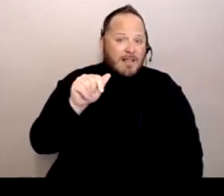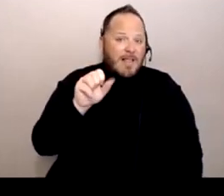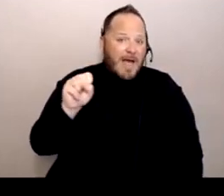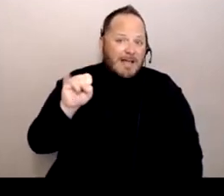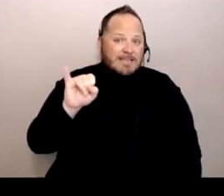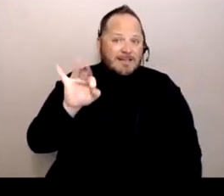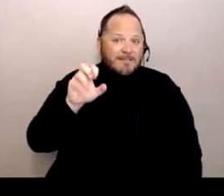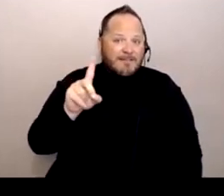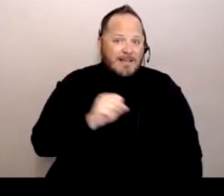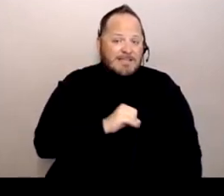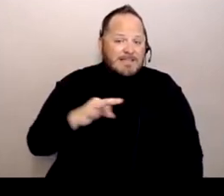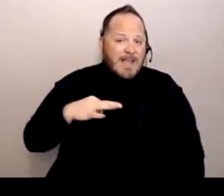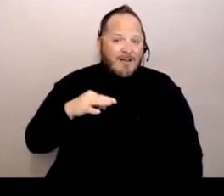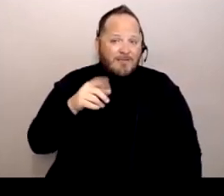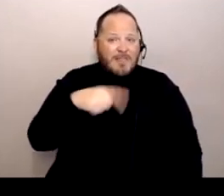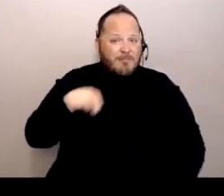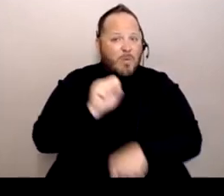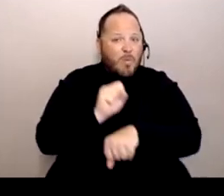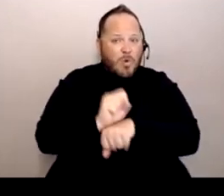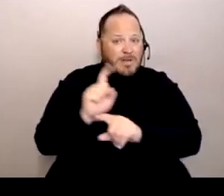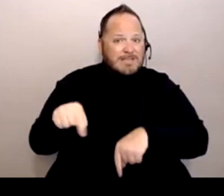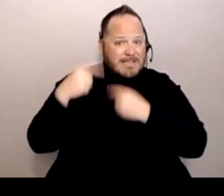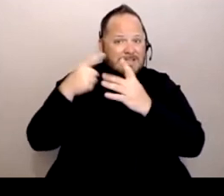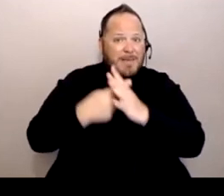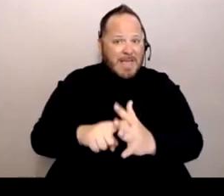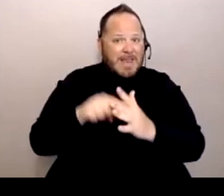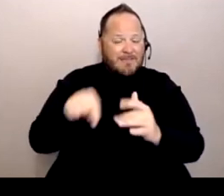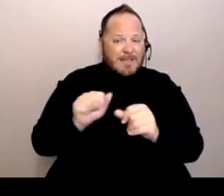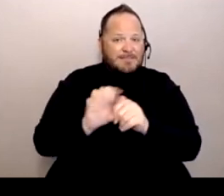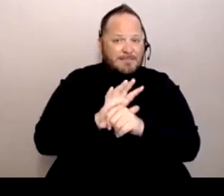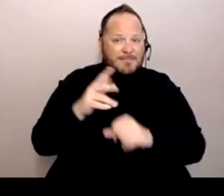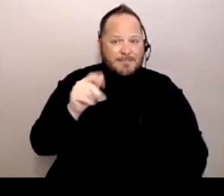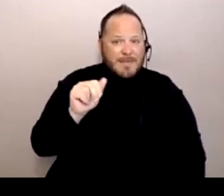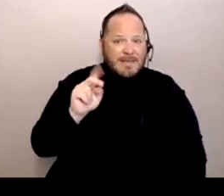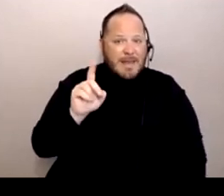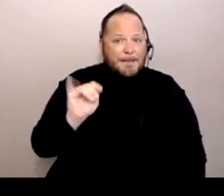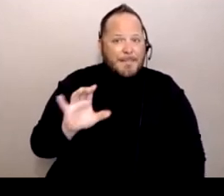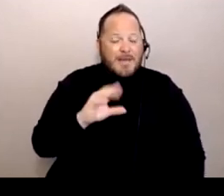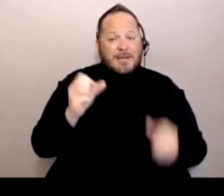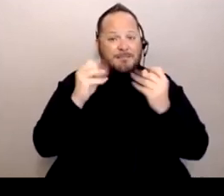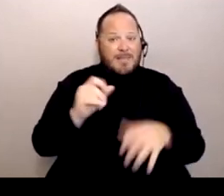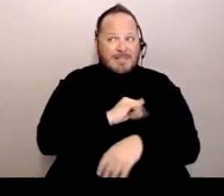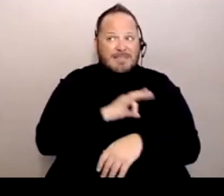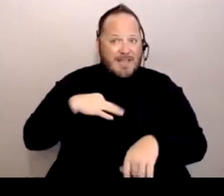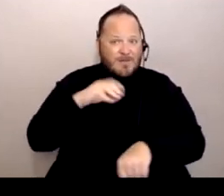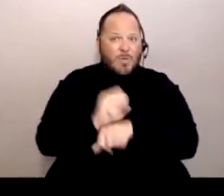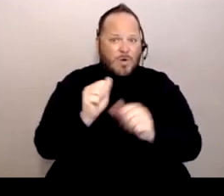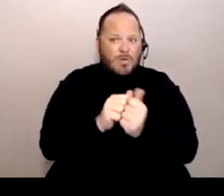from the beginning of the pandemic. And a lot of that staff has been working with our students with disabilities as well.